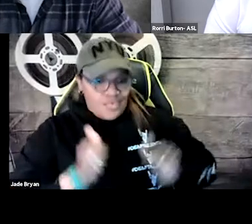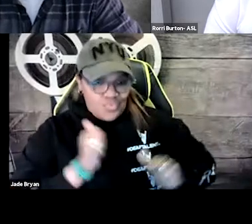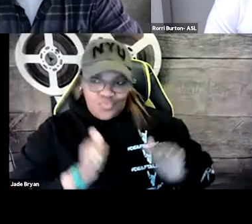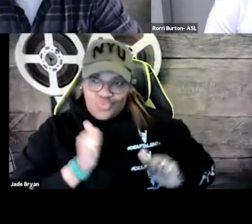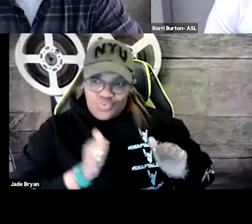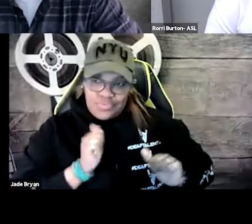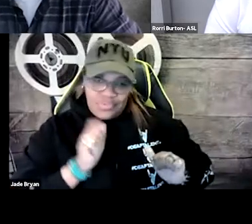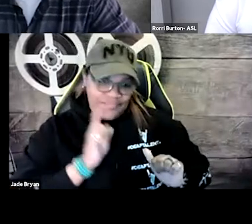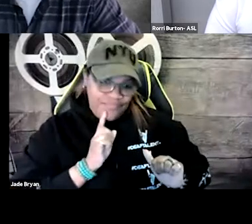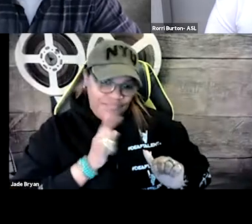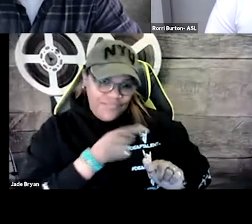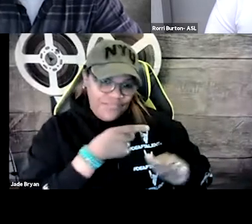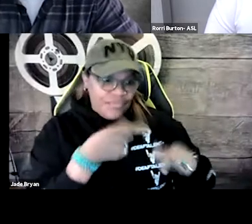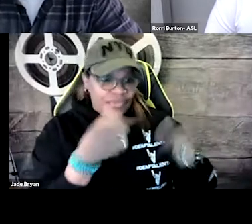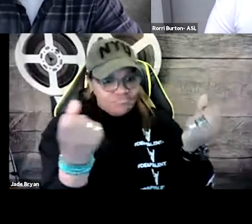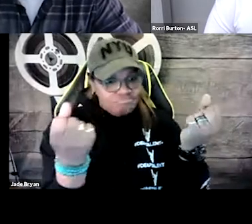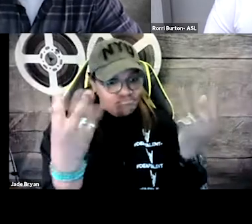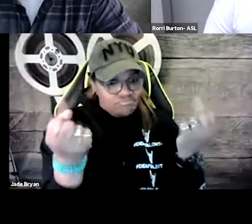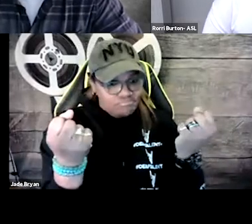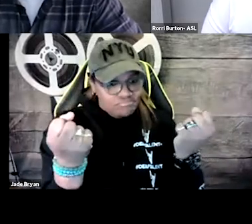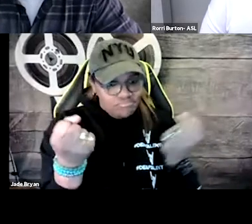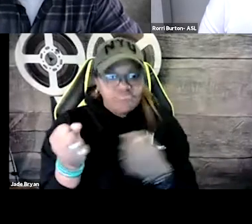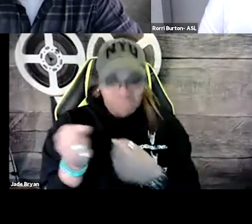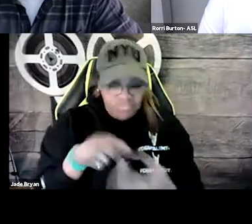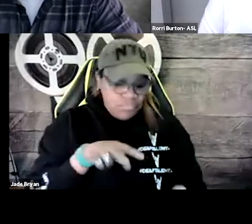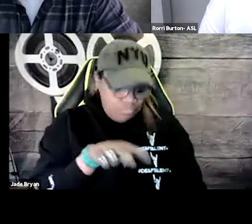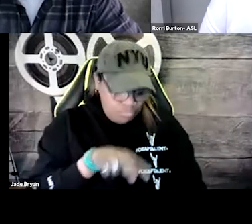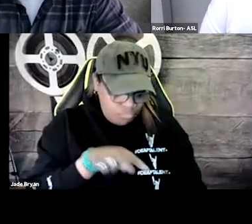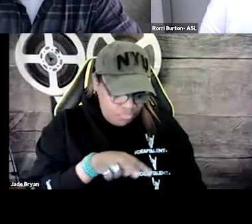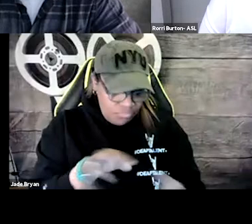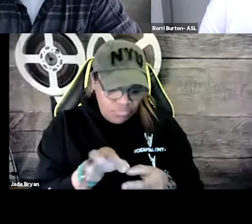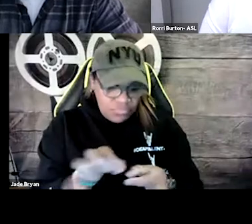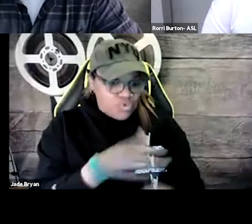And so it makes it more difficult for me to follow the show, to follow the action.